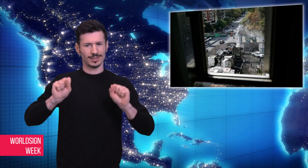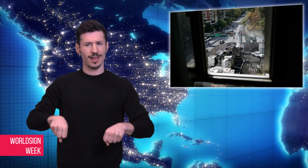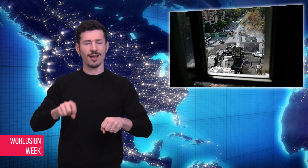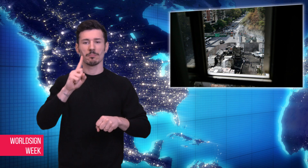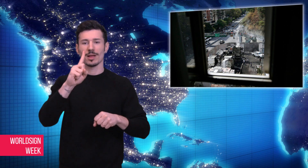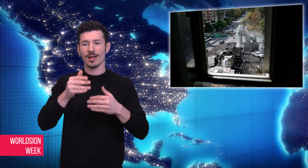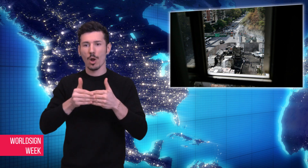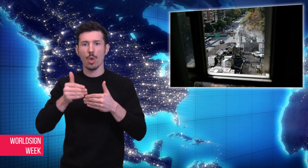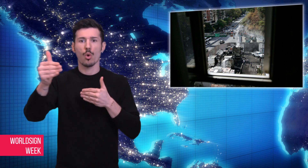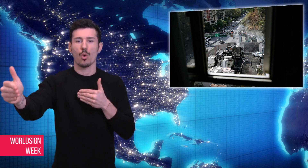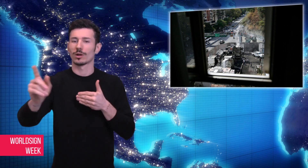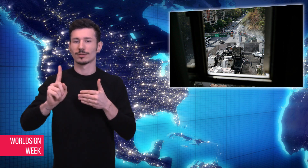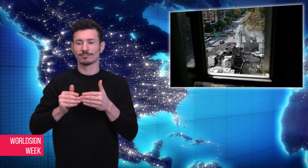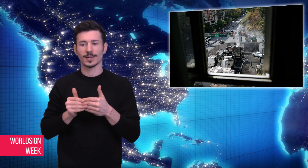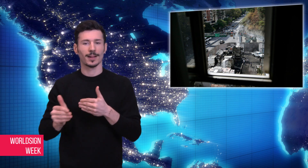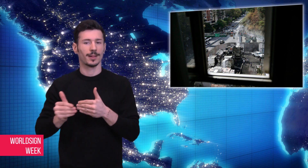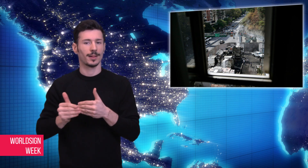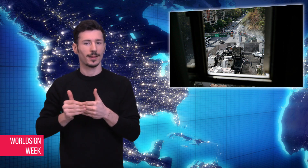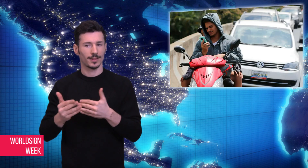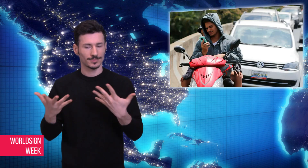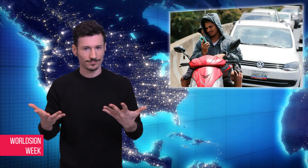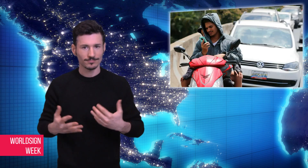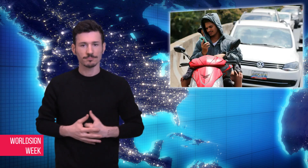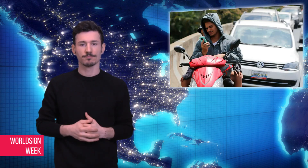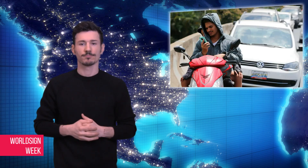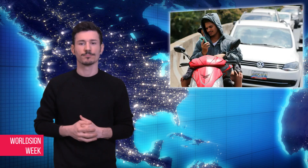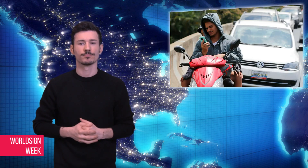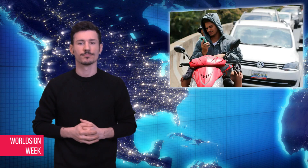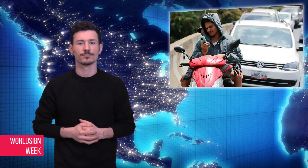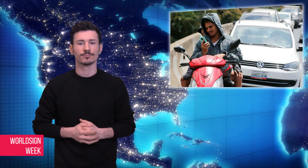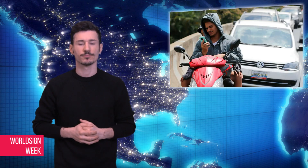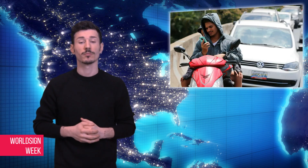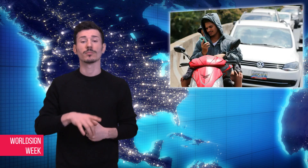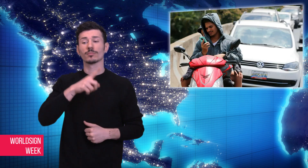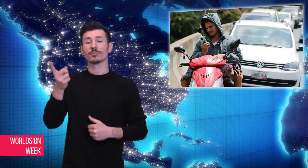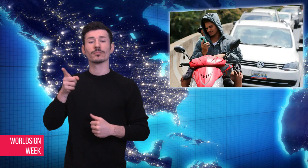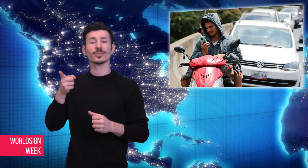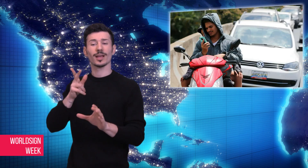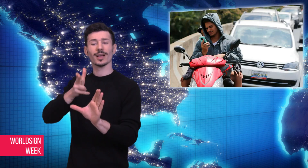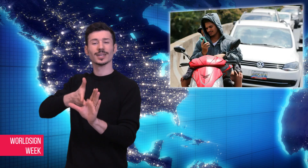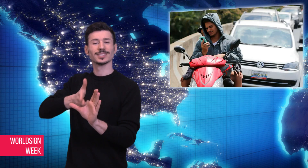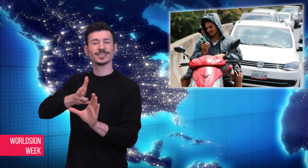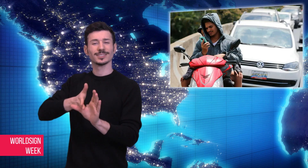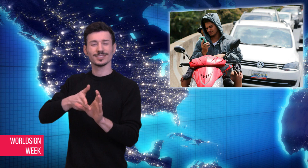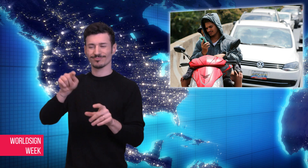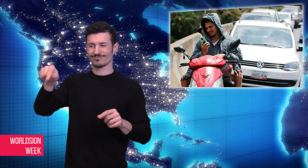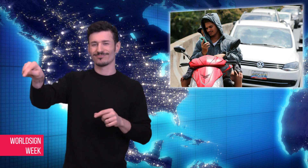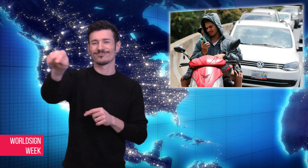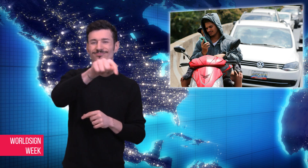machines are temporarily run by generators. There are only a